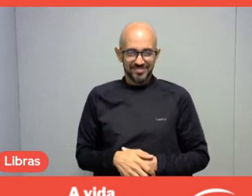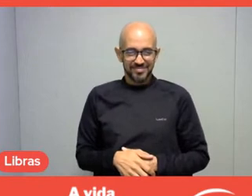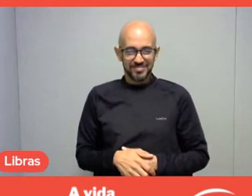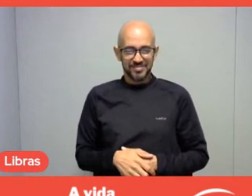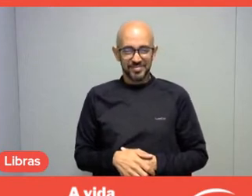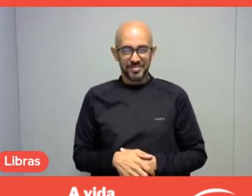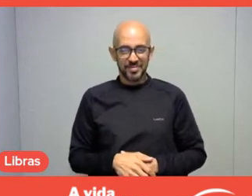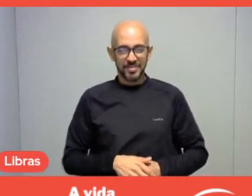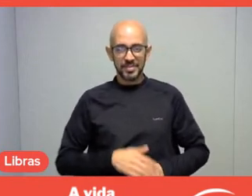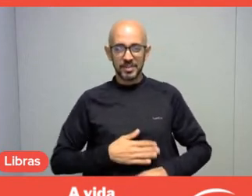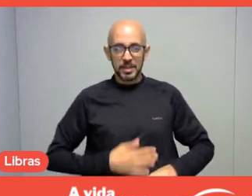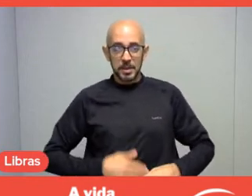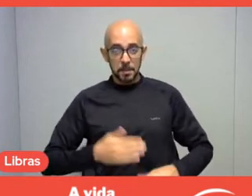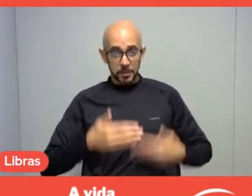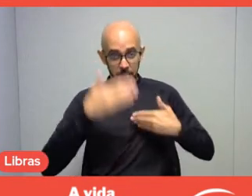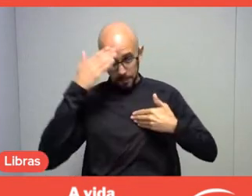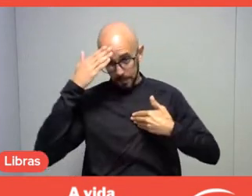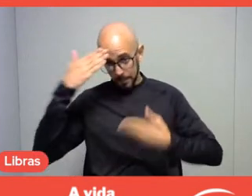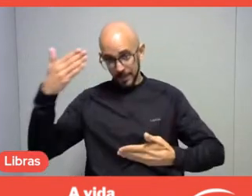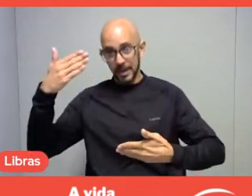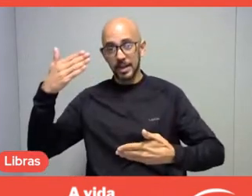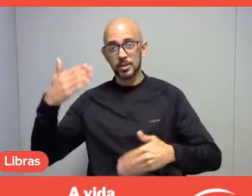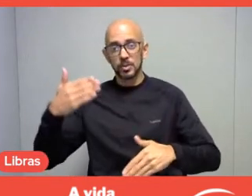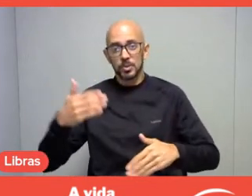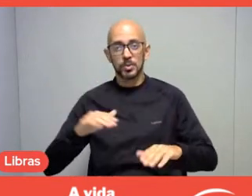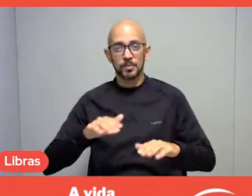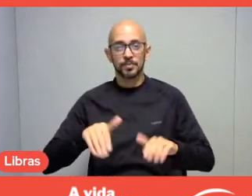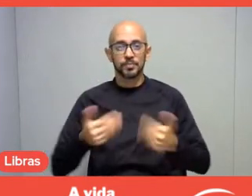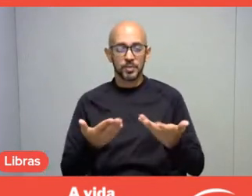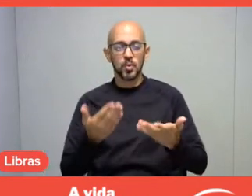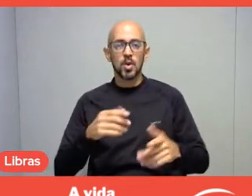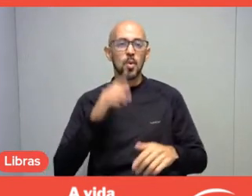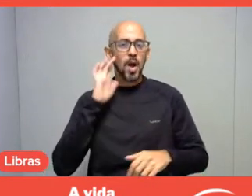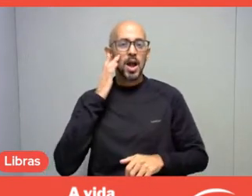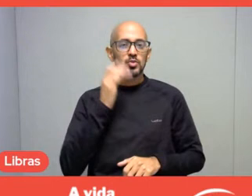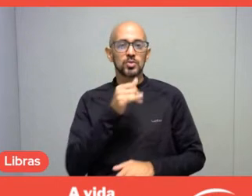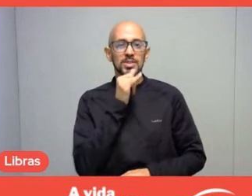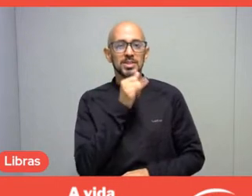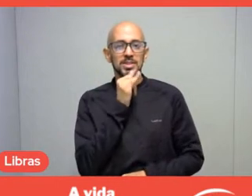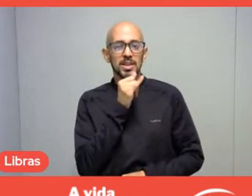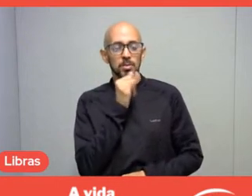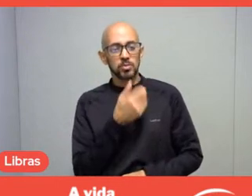Thank you. And I think the examples you mentioned, Professor Carlos Eduardo,